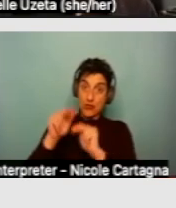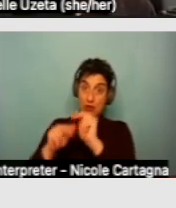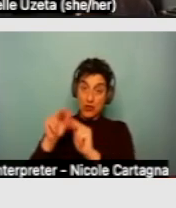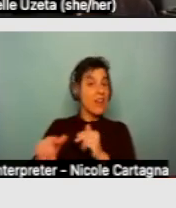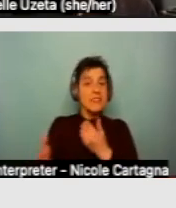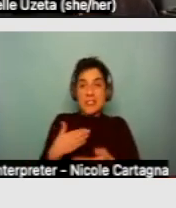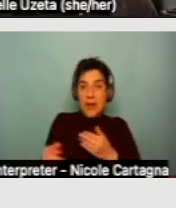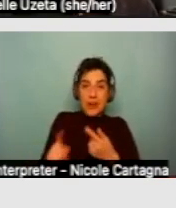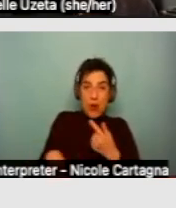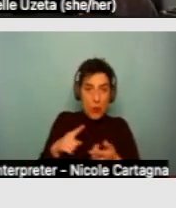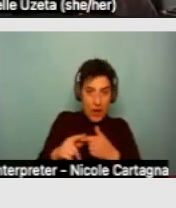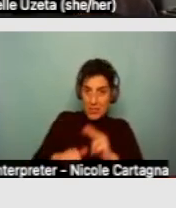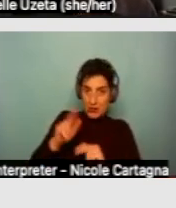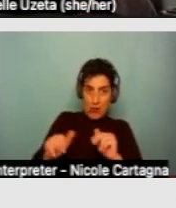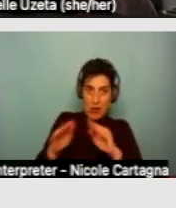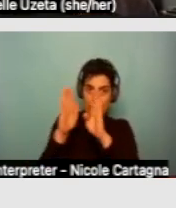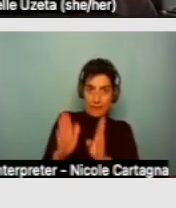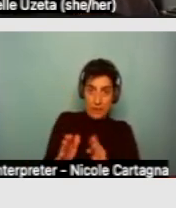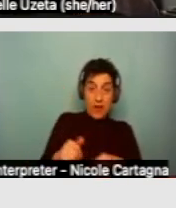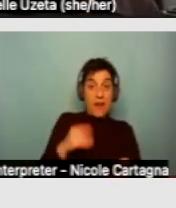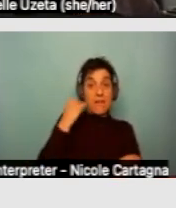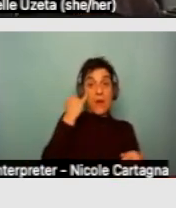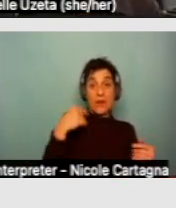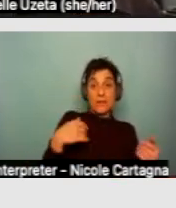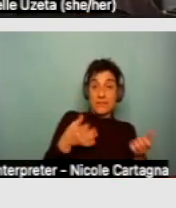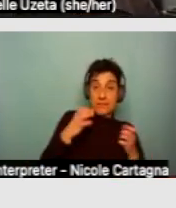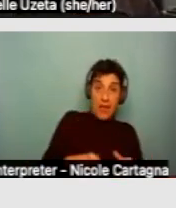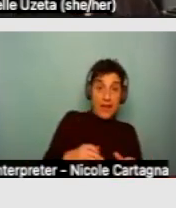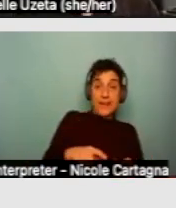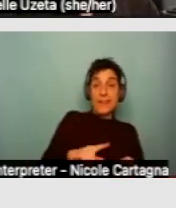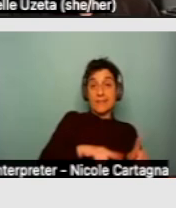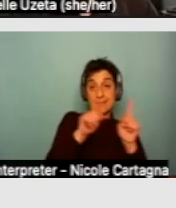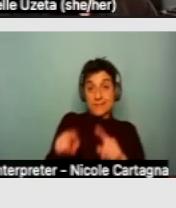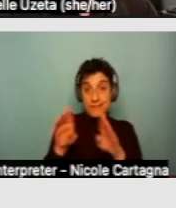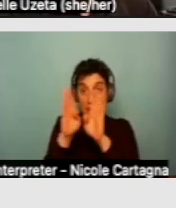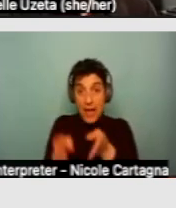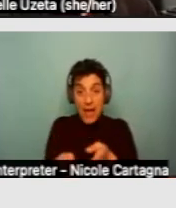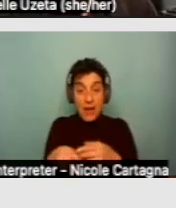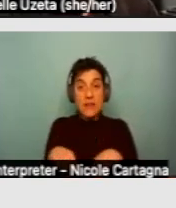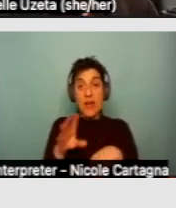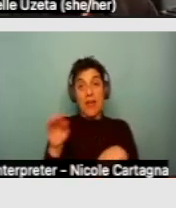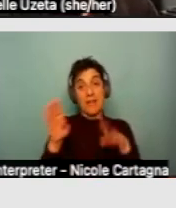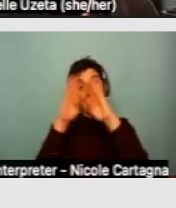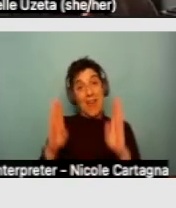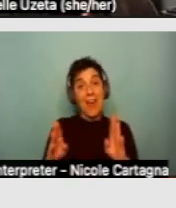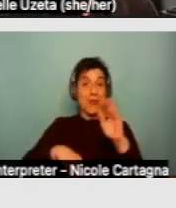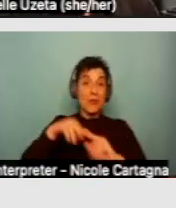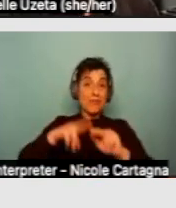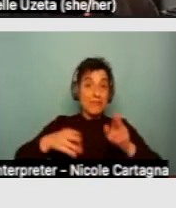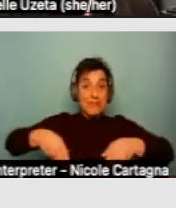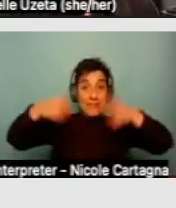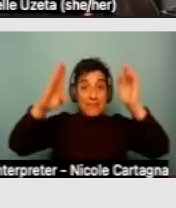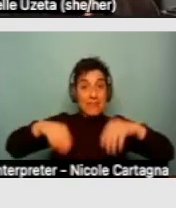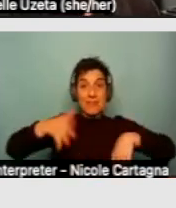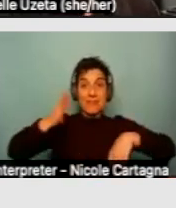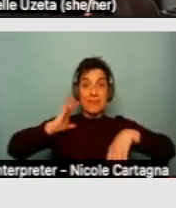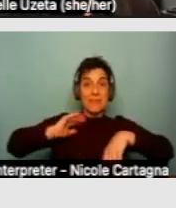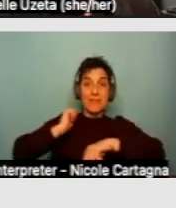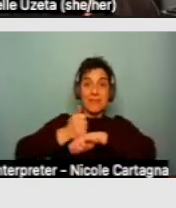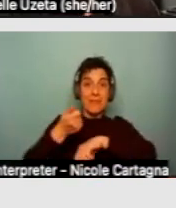So even if a client is in housing that was, you know, built in 1995 and didn't comply